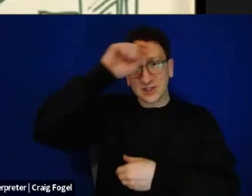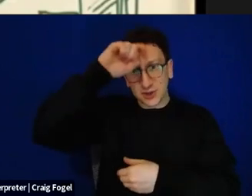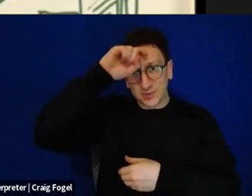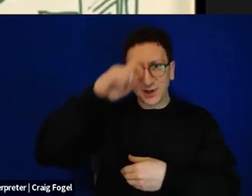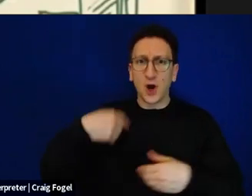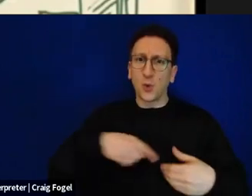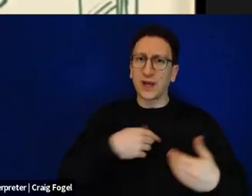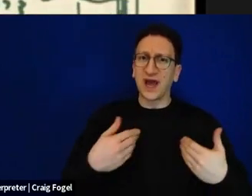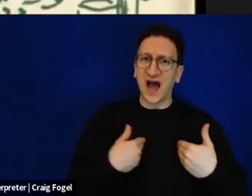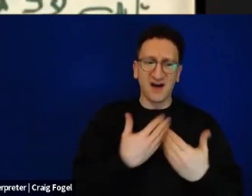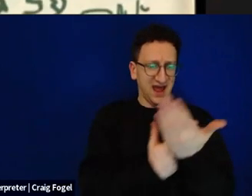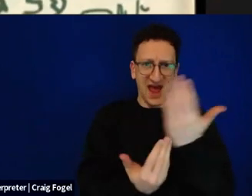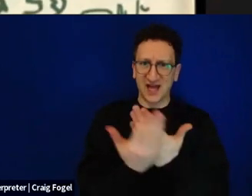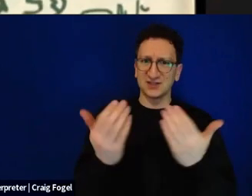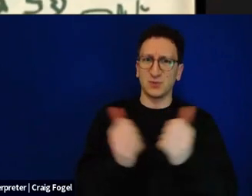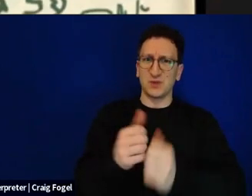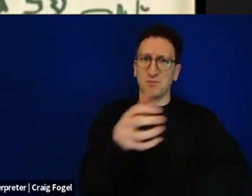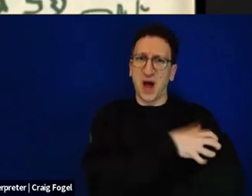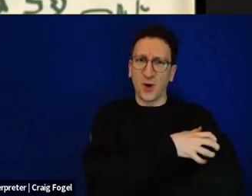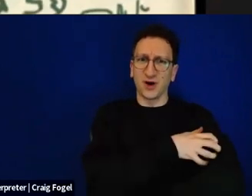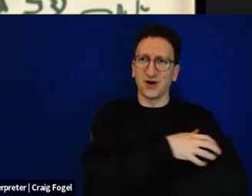And I thought of the power in 1956 to write that in the Land of Israel,